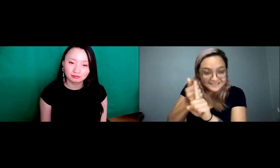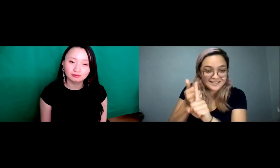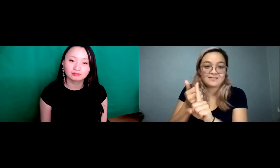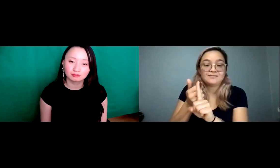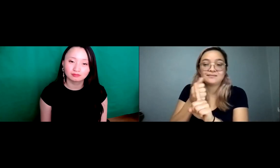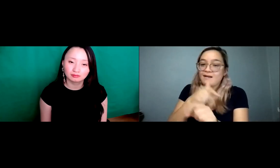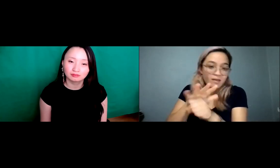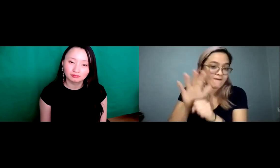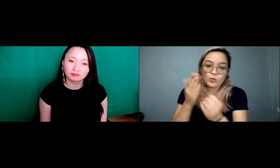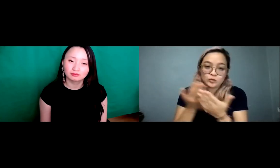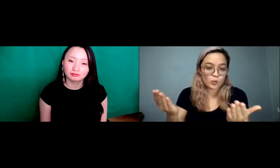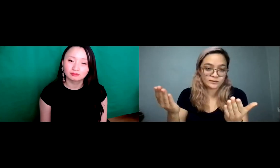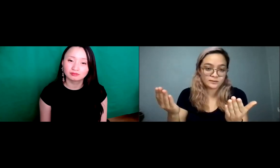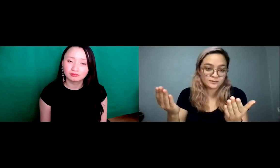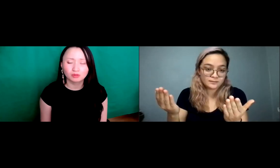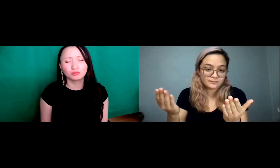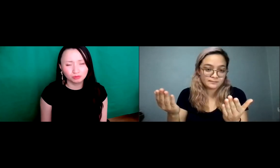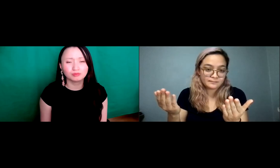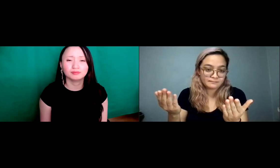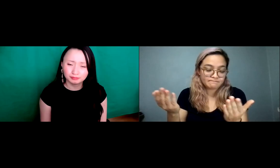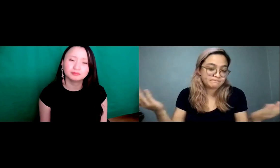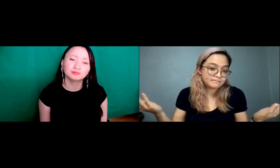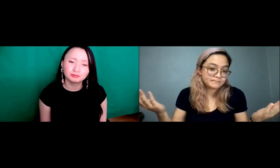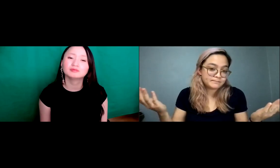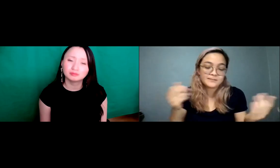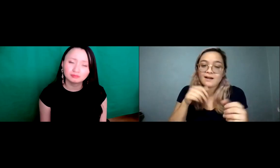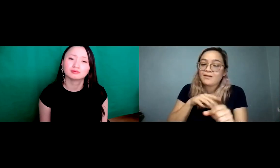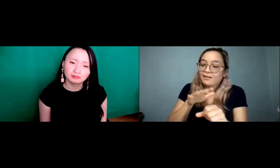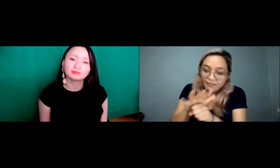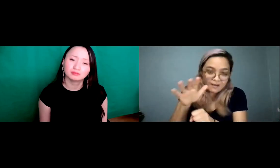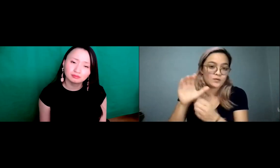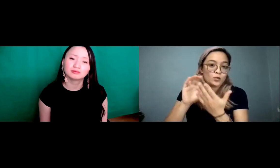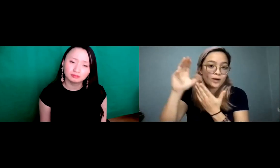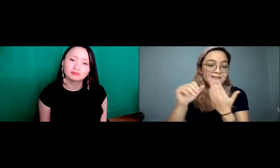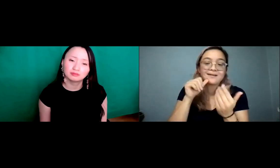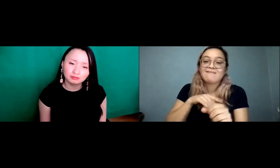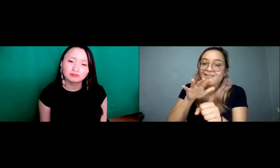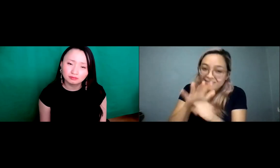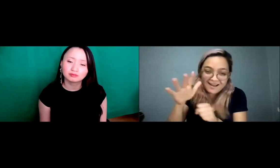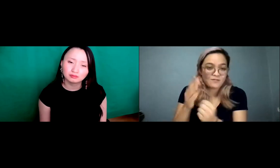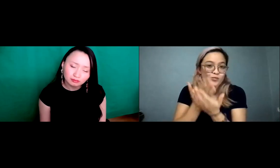is that you know that schools, you know they're across you know we don't have enough of that.